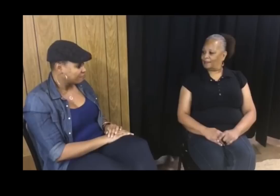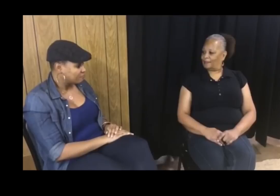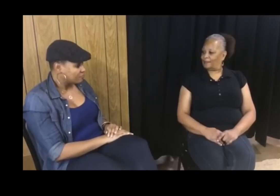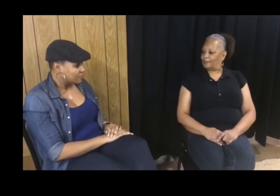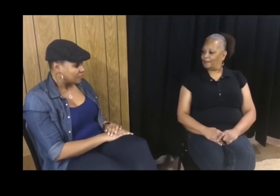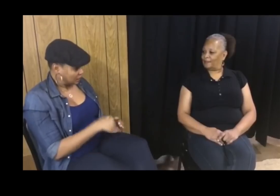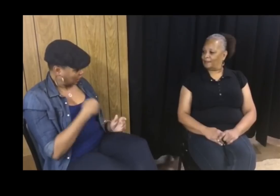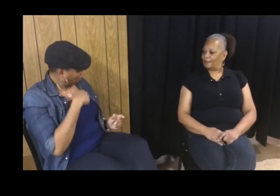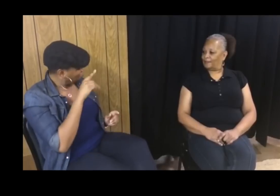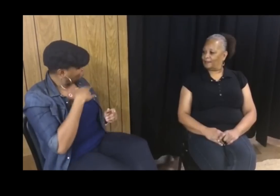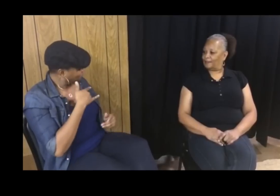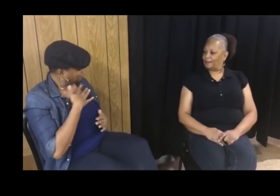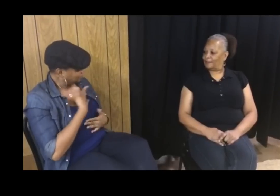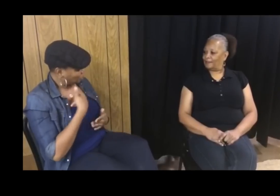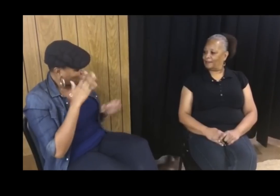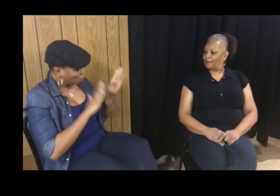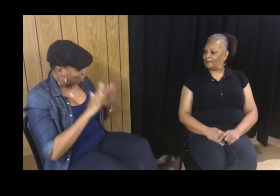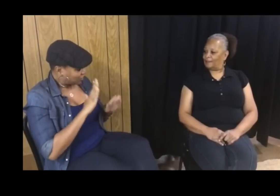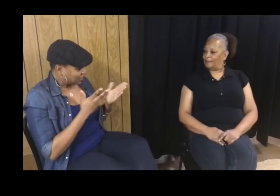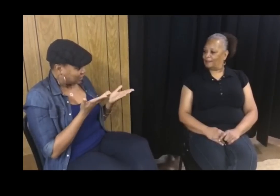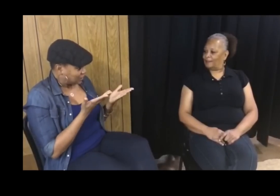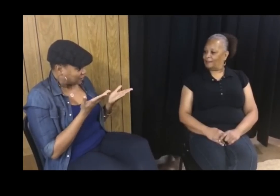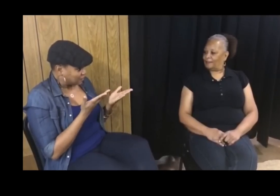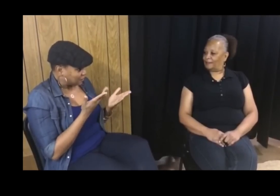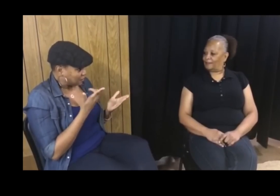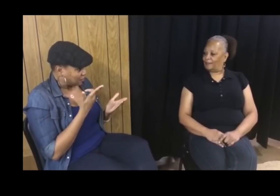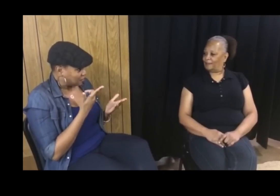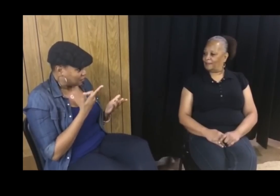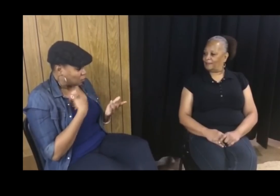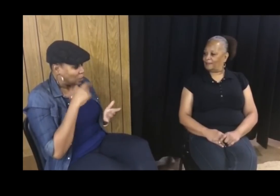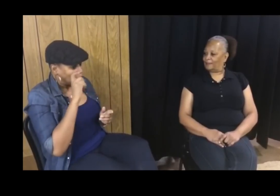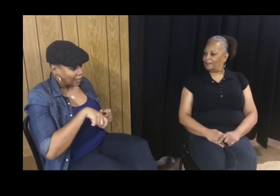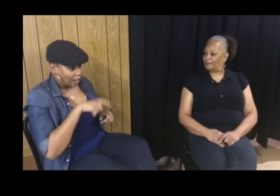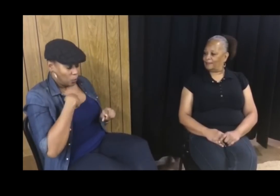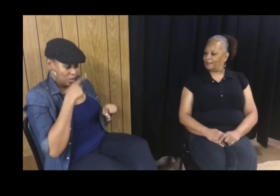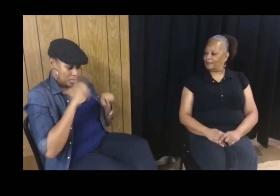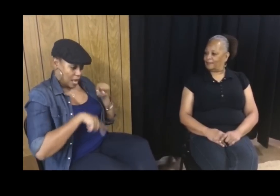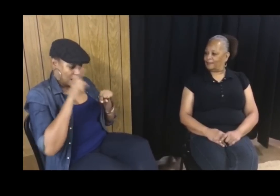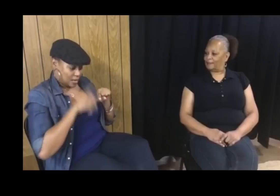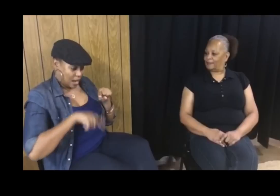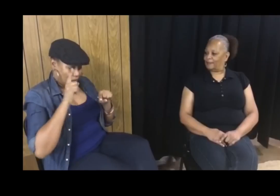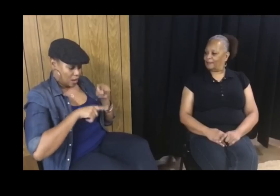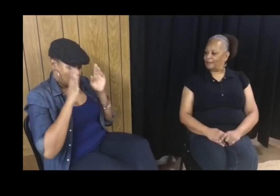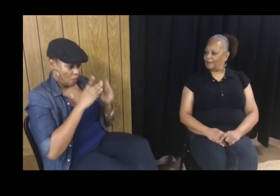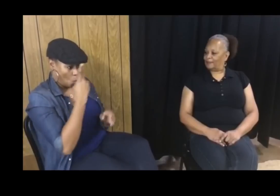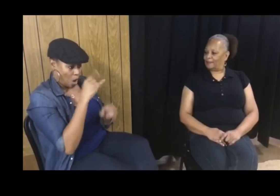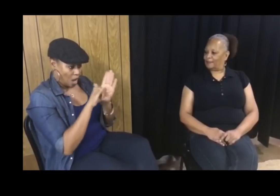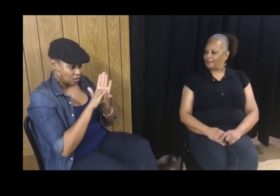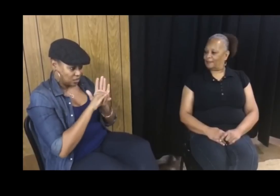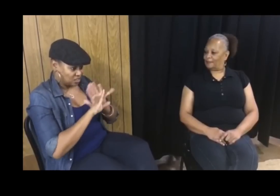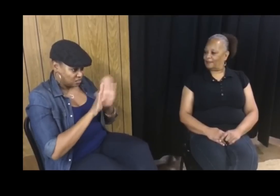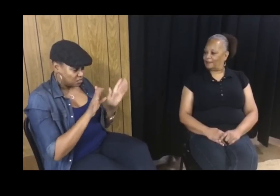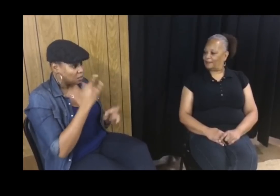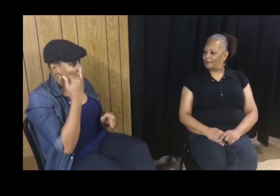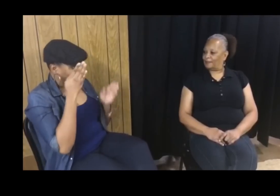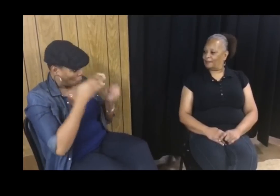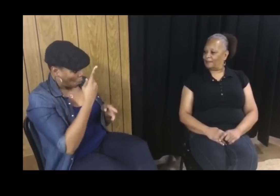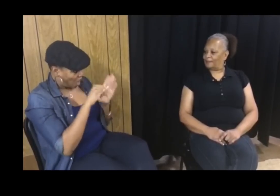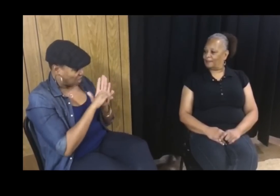I feel passionate about this. I’m worried. We cannot, cannot, cannot just focus on only one identity all the time.